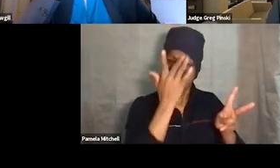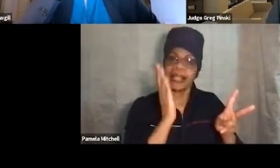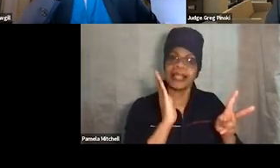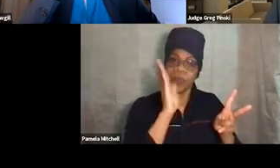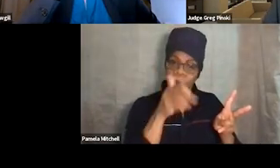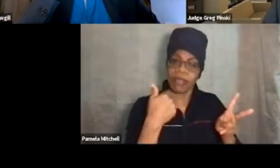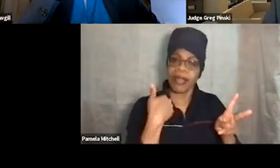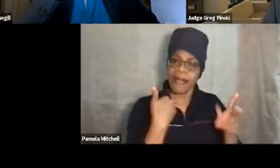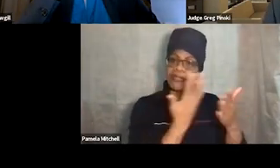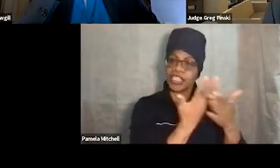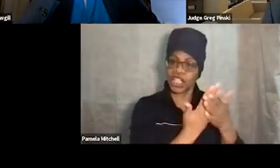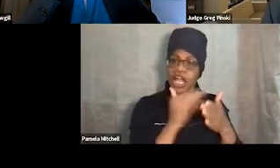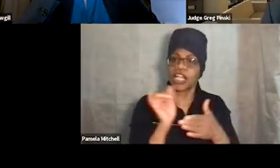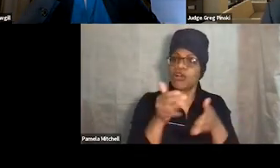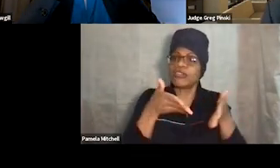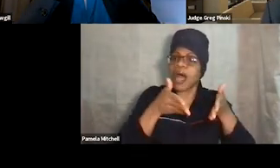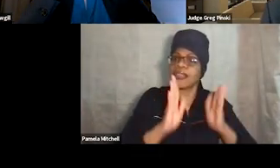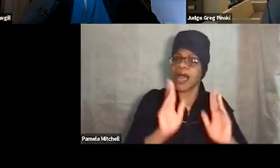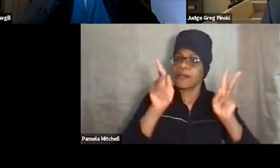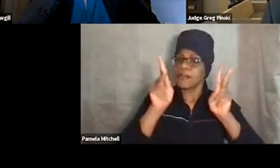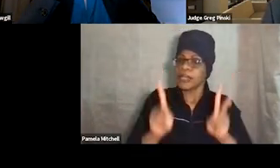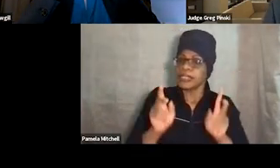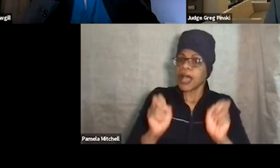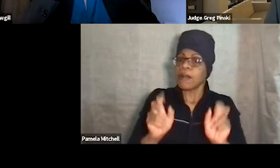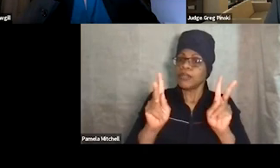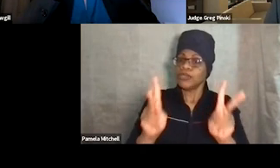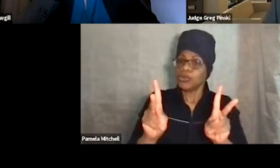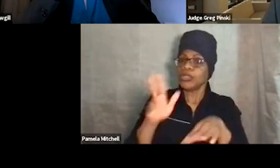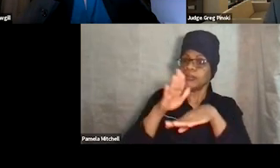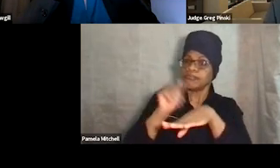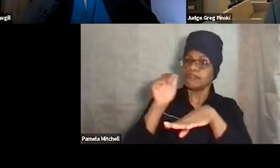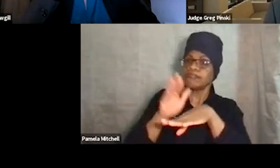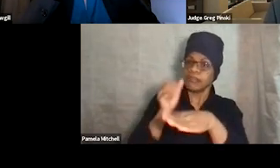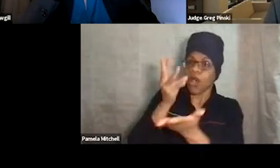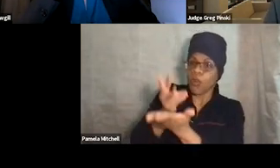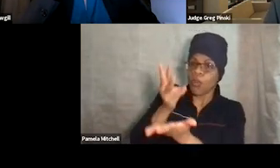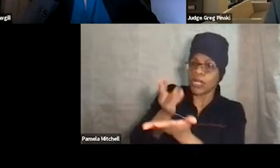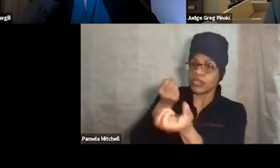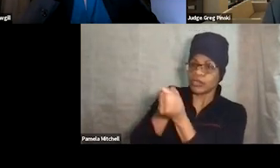you give the participant an opportunity to call witnesses on their own behalf to cross examines,